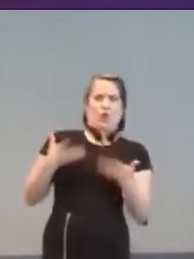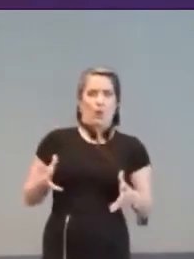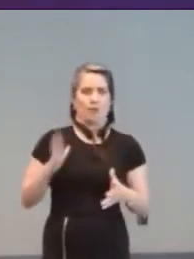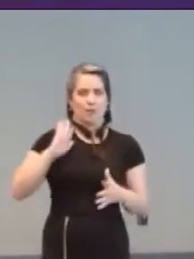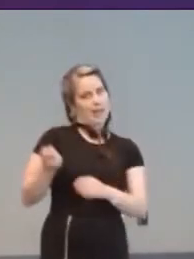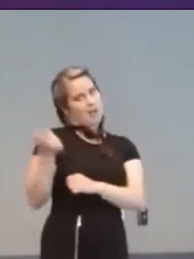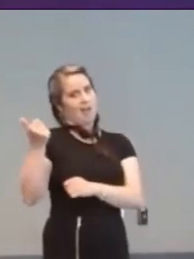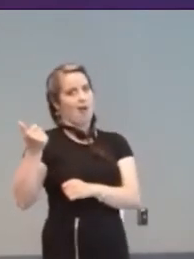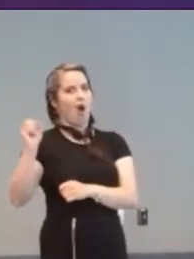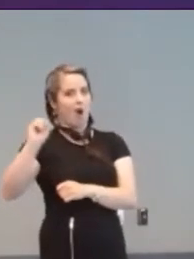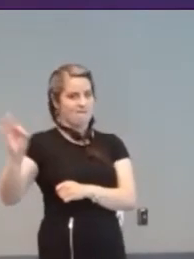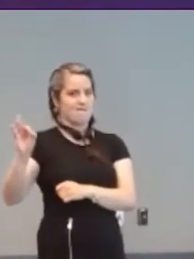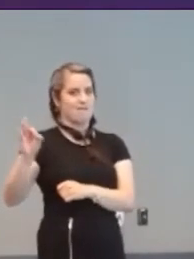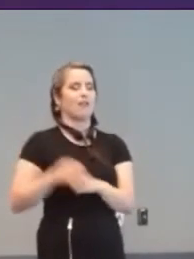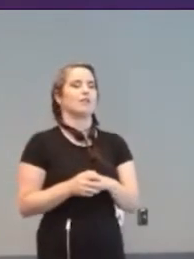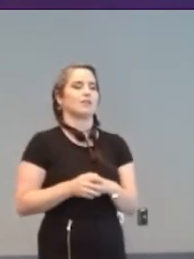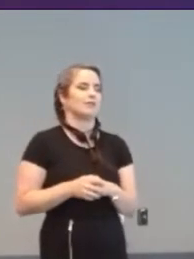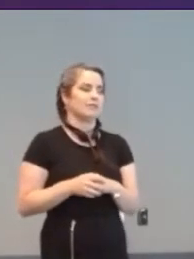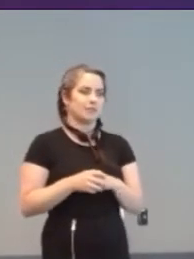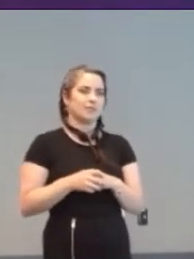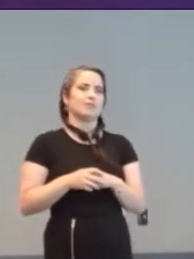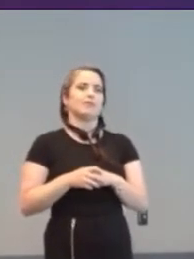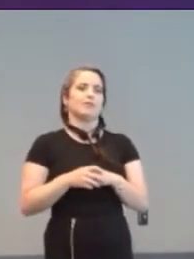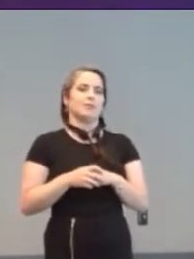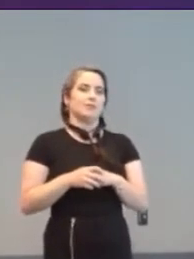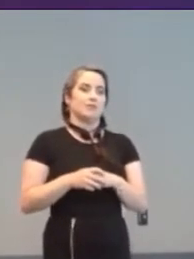Globally, over one in 10 adults are thought to be illiterate,